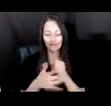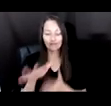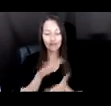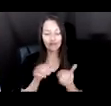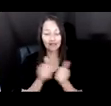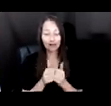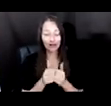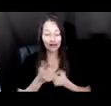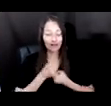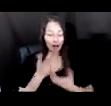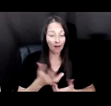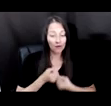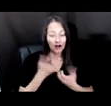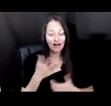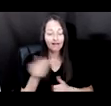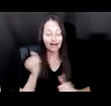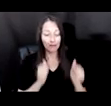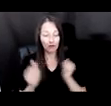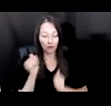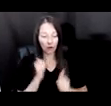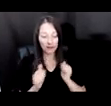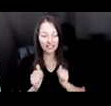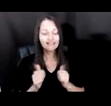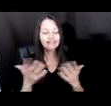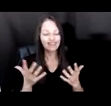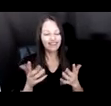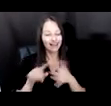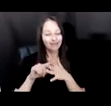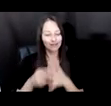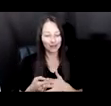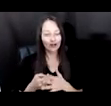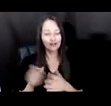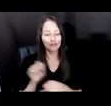AND KIND OF ENDED UP IN MUSEUMS. NOWADAYS, I USED A LOT OF DIFFERENT MEDIA,